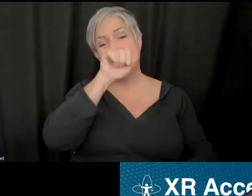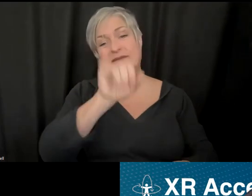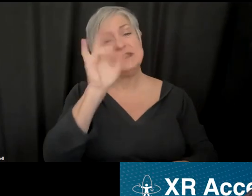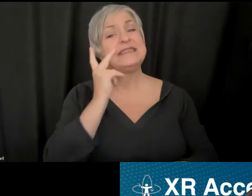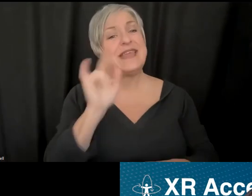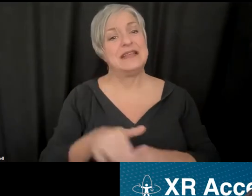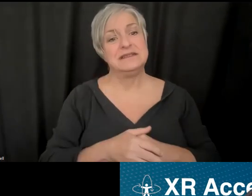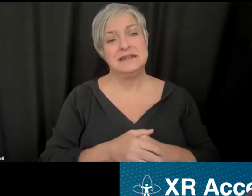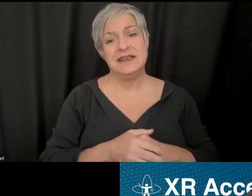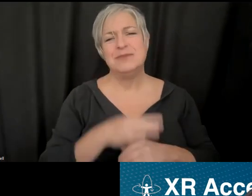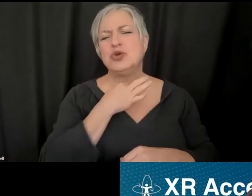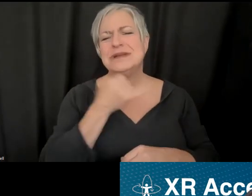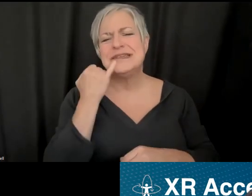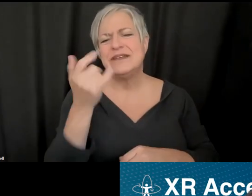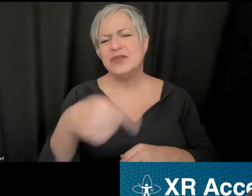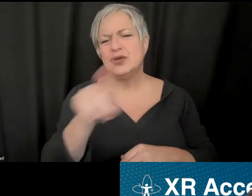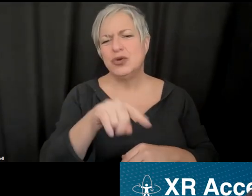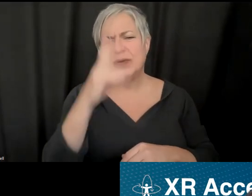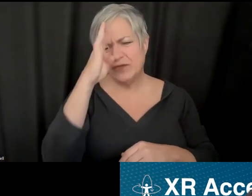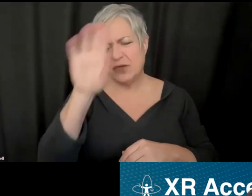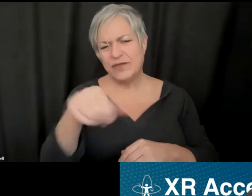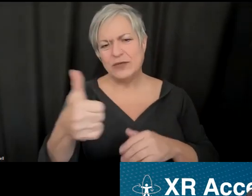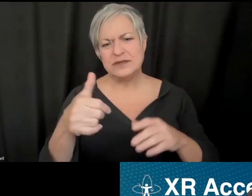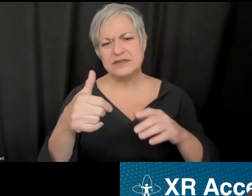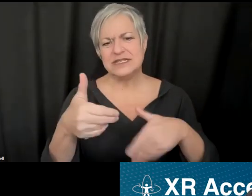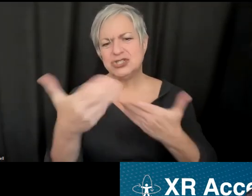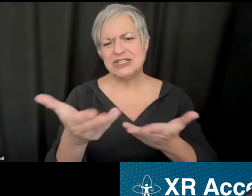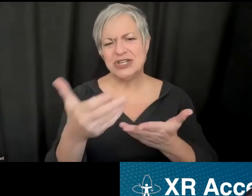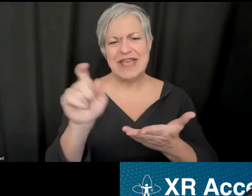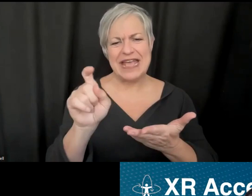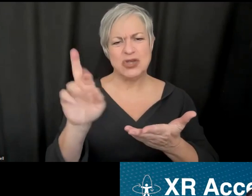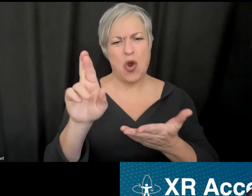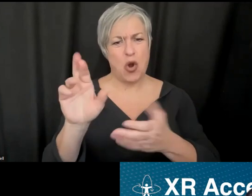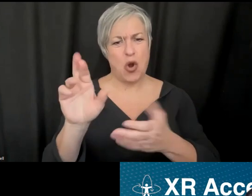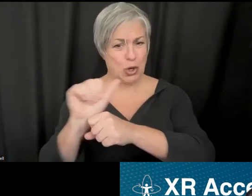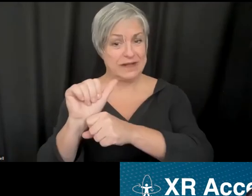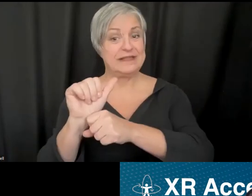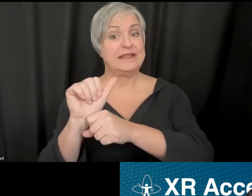anybody else have suggestions of XR works that currently have